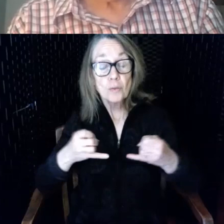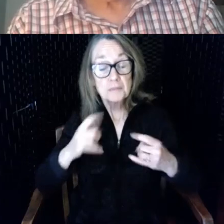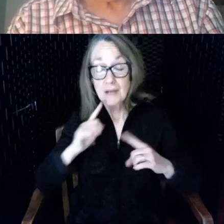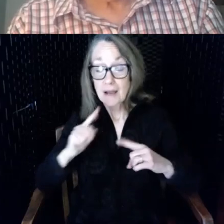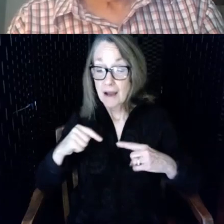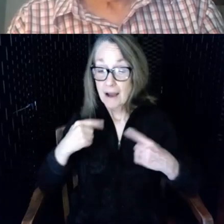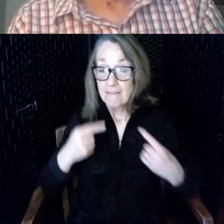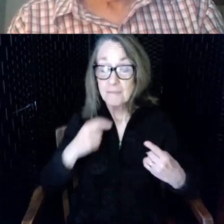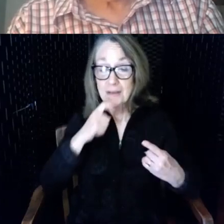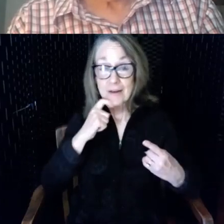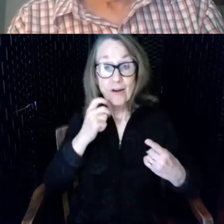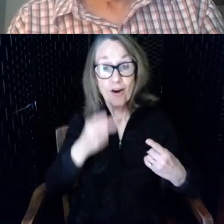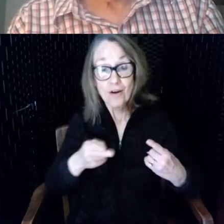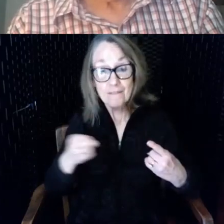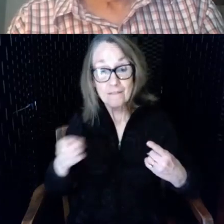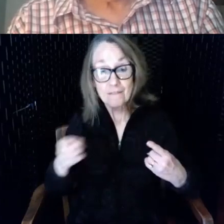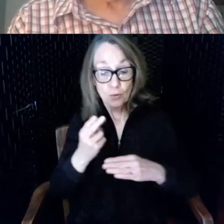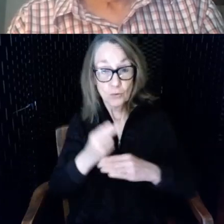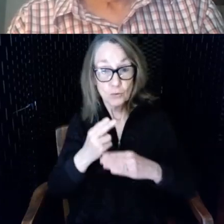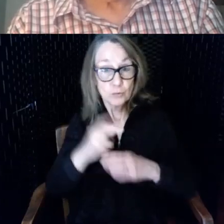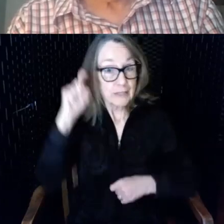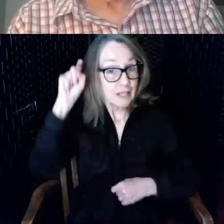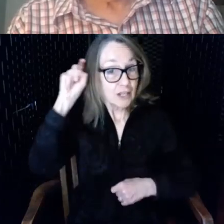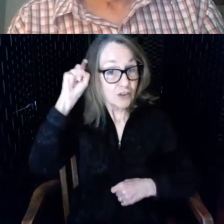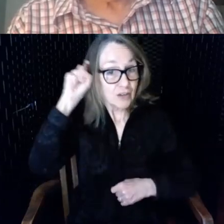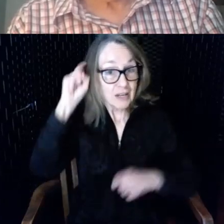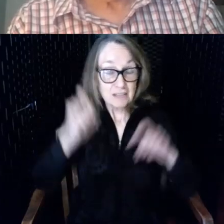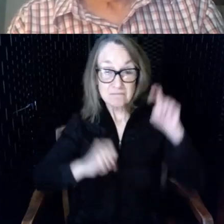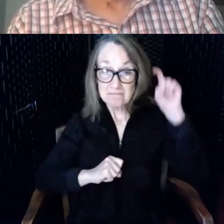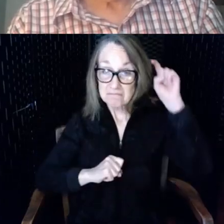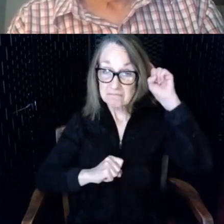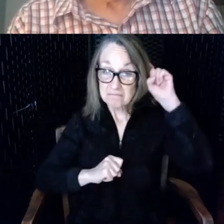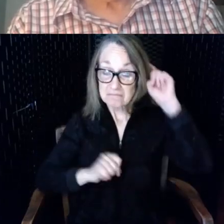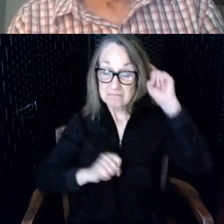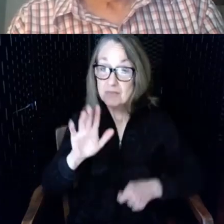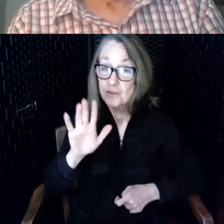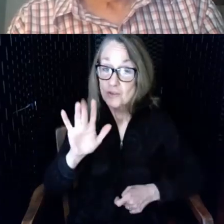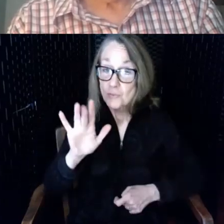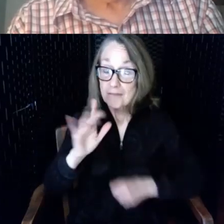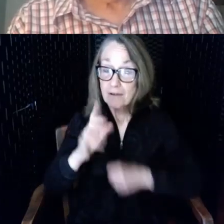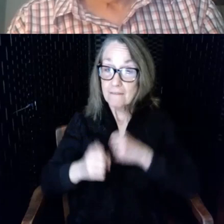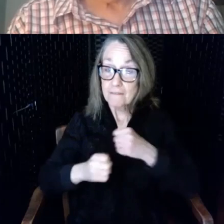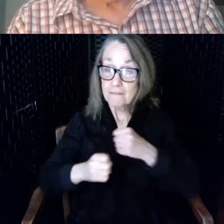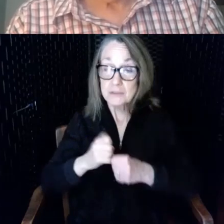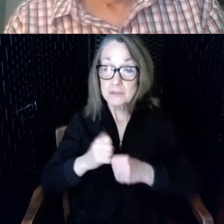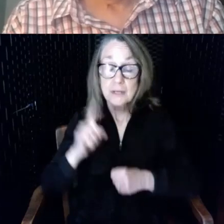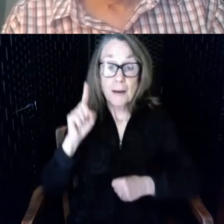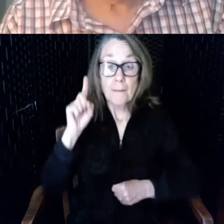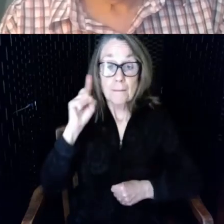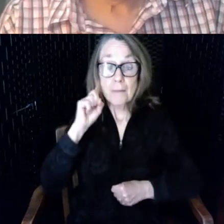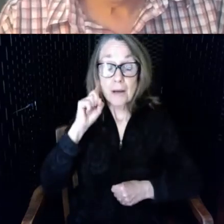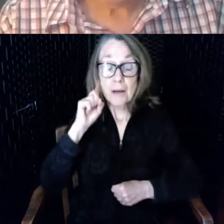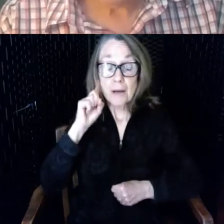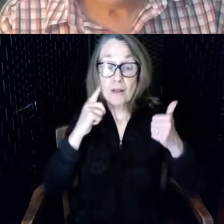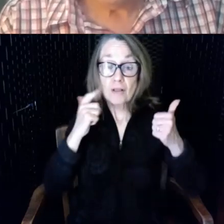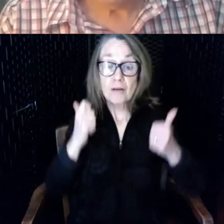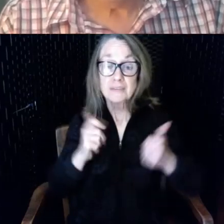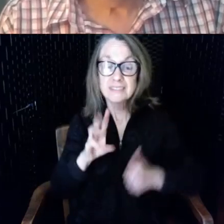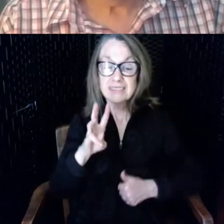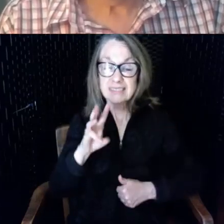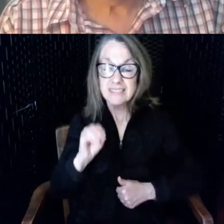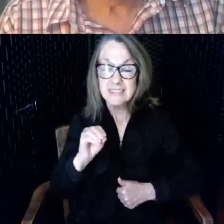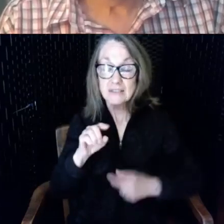aids for about 25 years I'm a hearing loss of 60 to 70 decibels in both ears